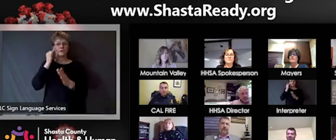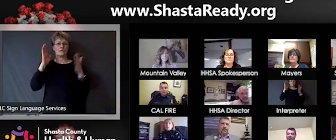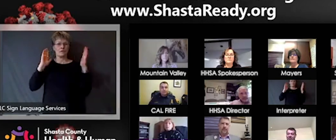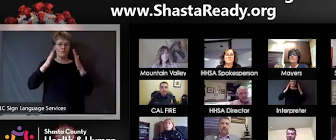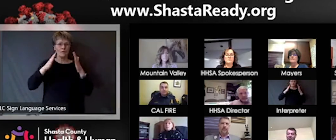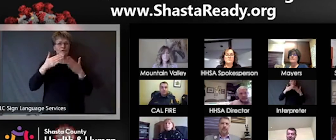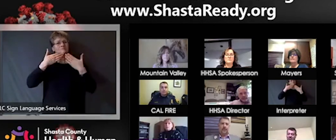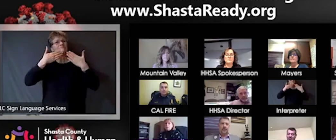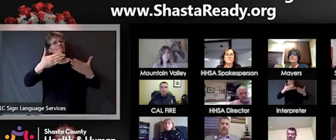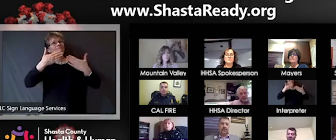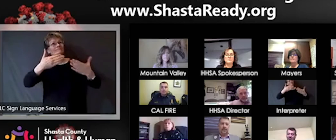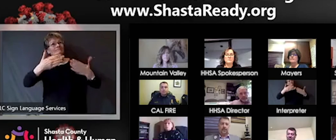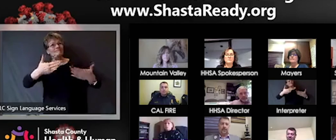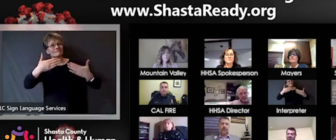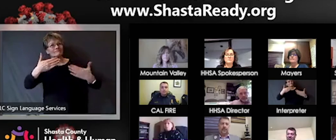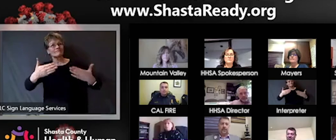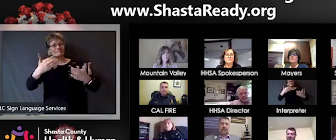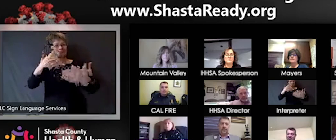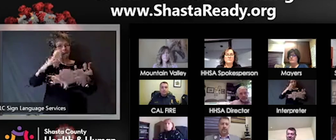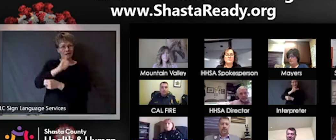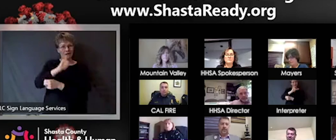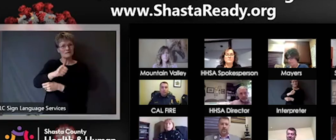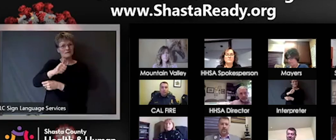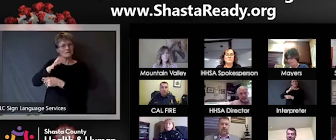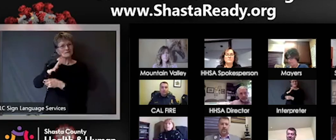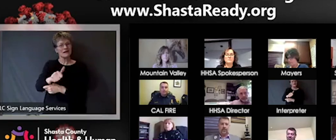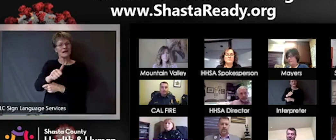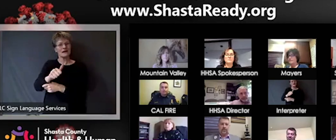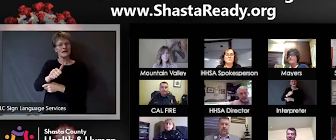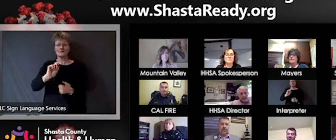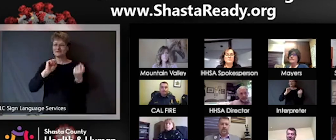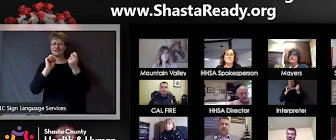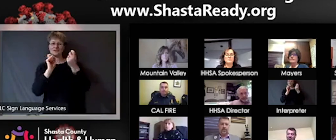way that you think and in a more positive light so that's a really